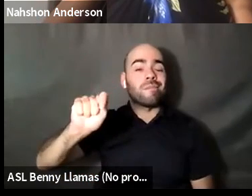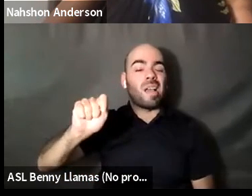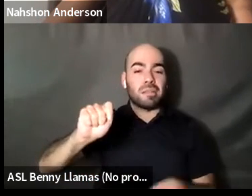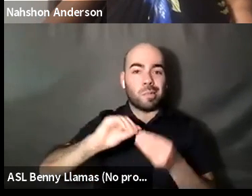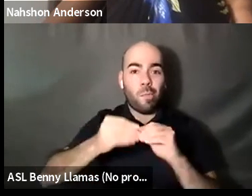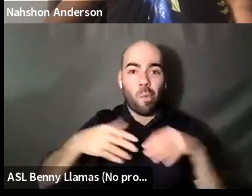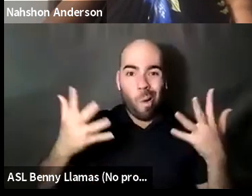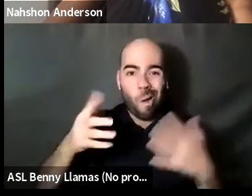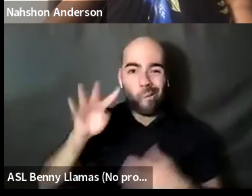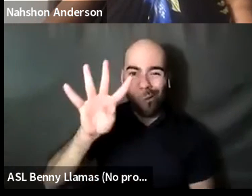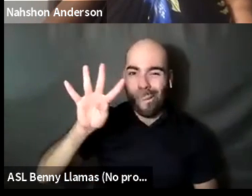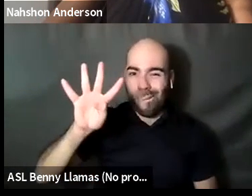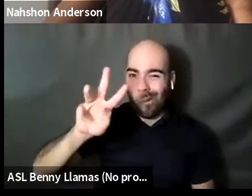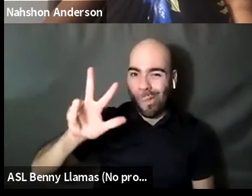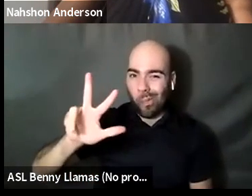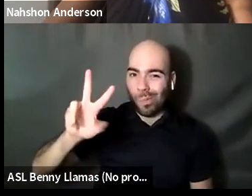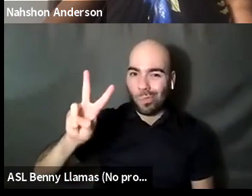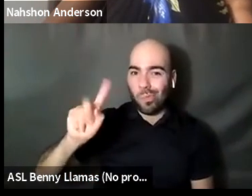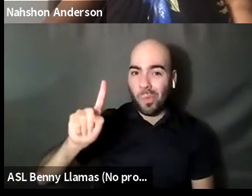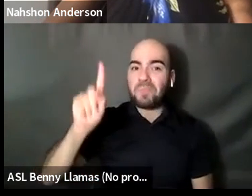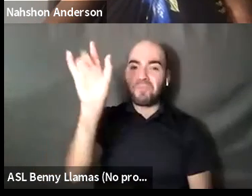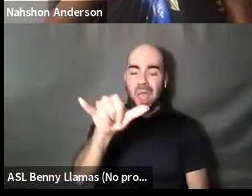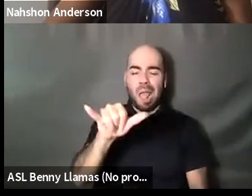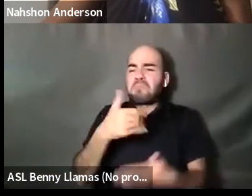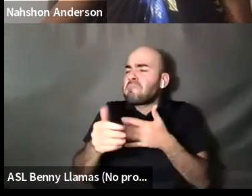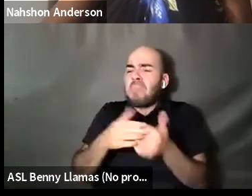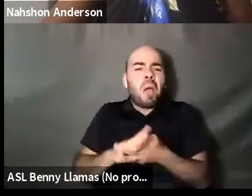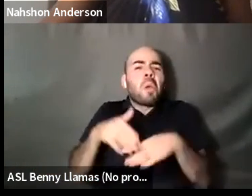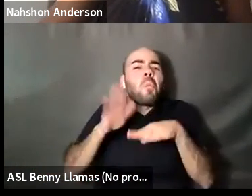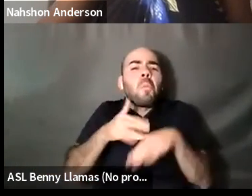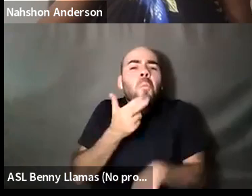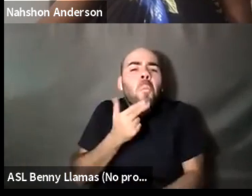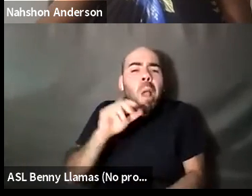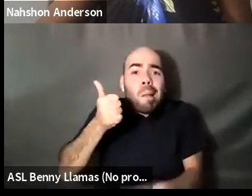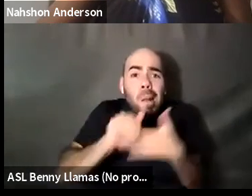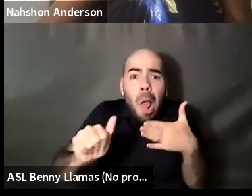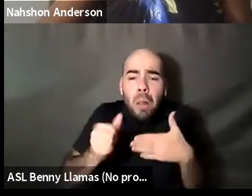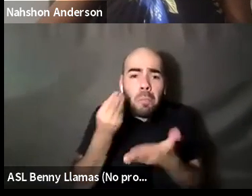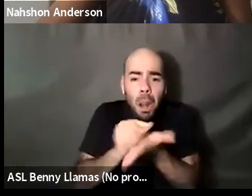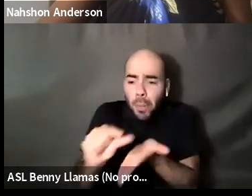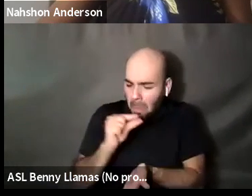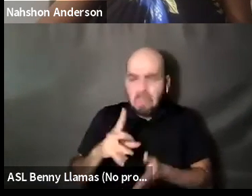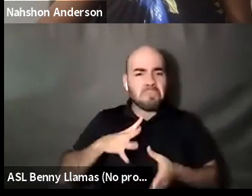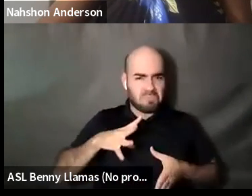William Johnson He?Him: Even given as little as $10 ensures that we can keep bringing new programs like tonight. William Johnson He?Him: In the months and years ahead.